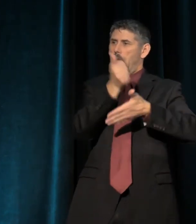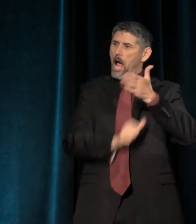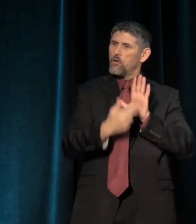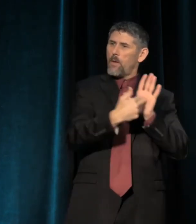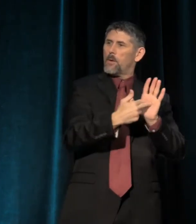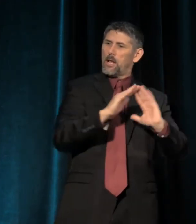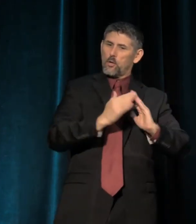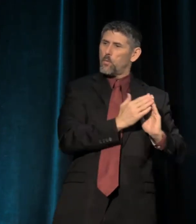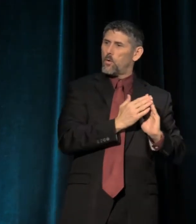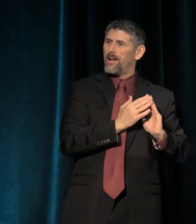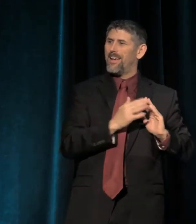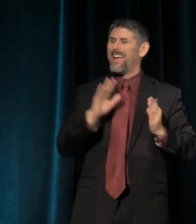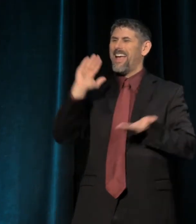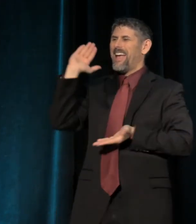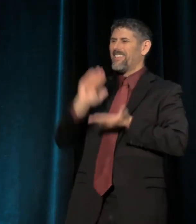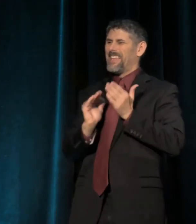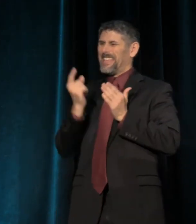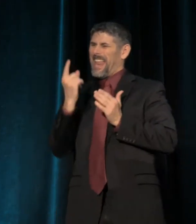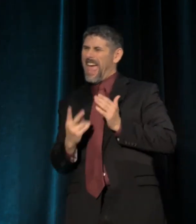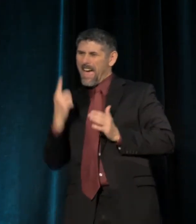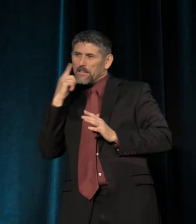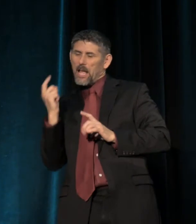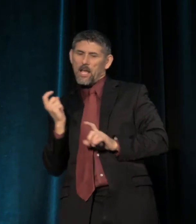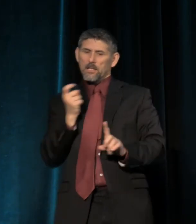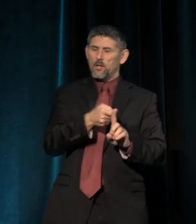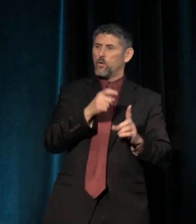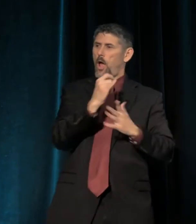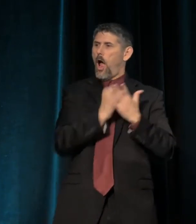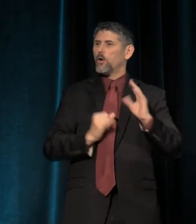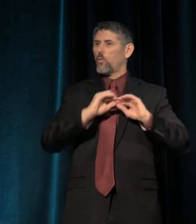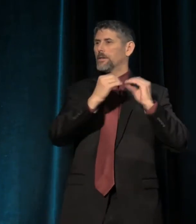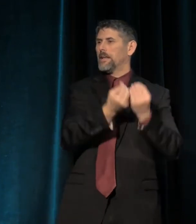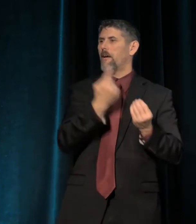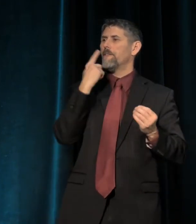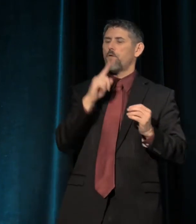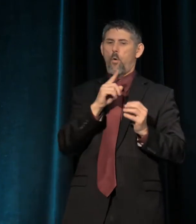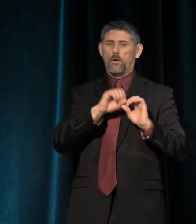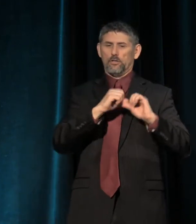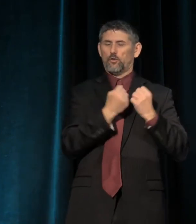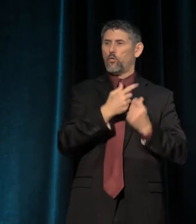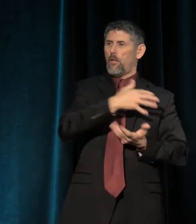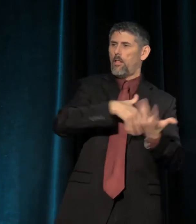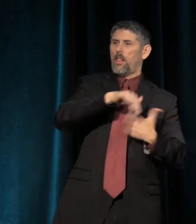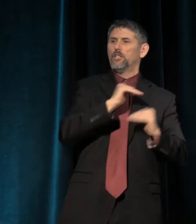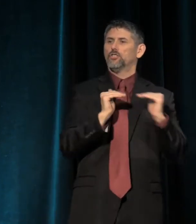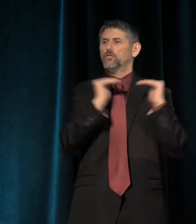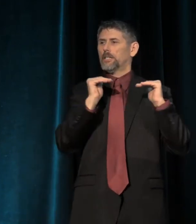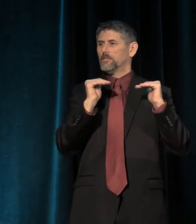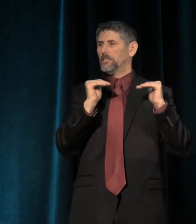and less than half a cent goes to arts organizations for social justice work.